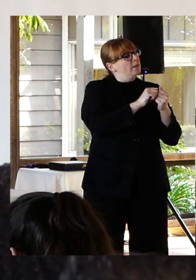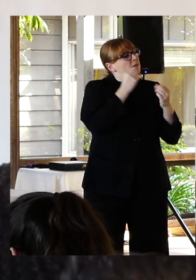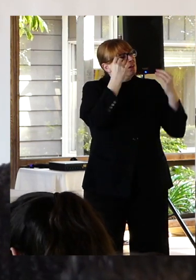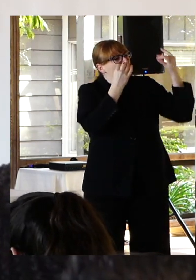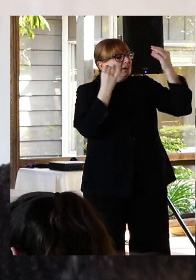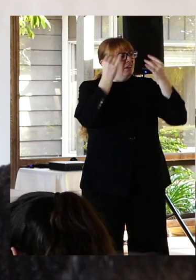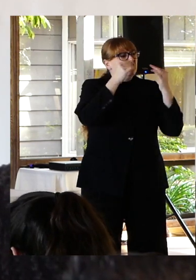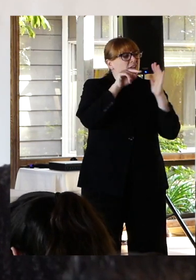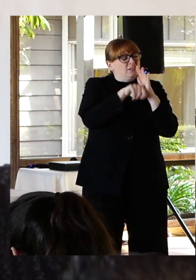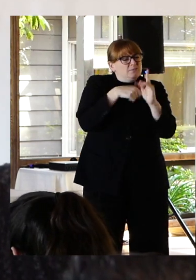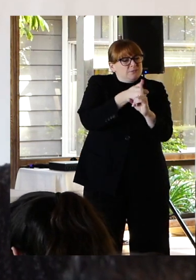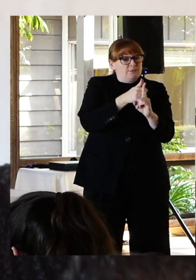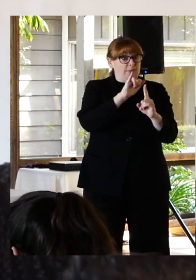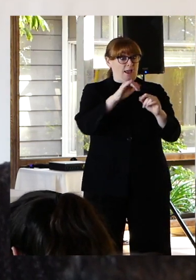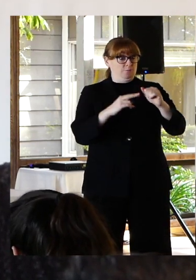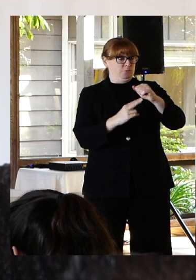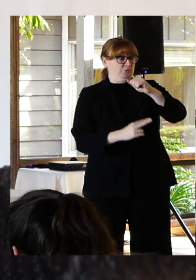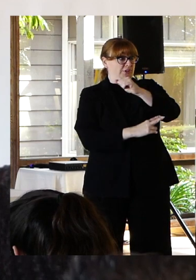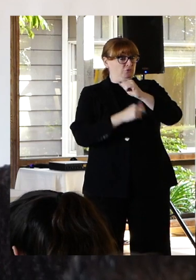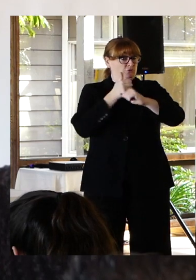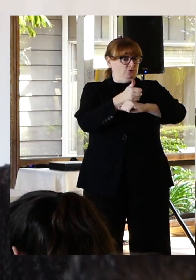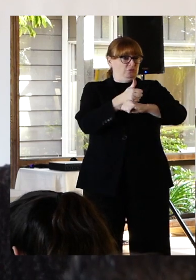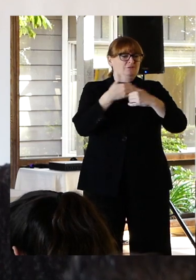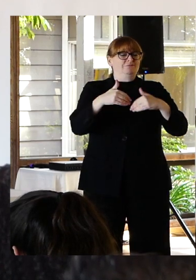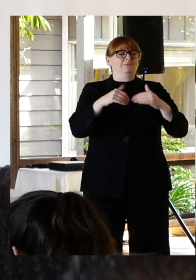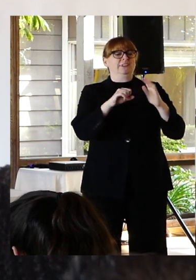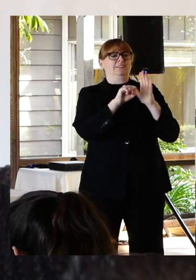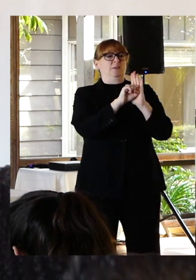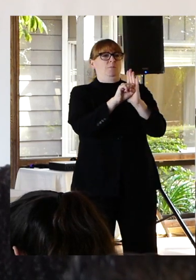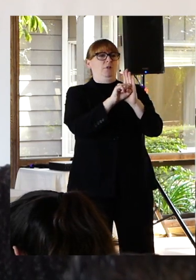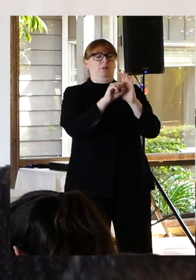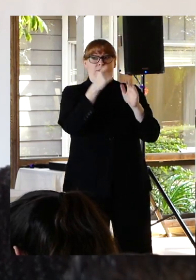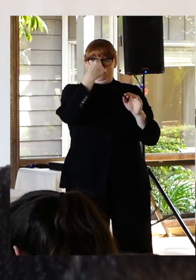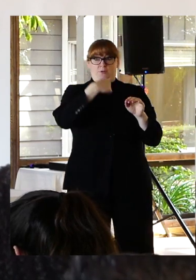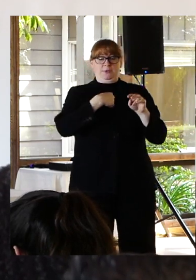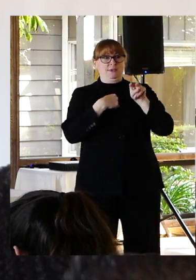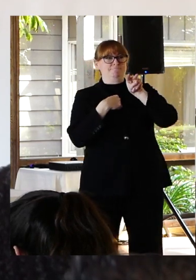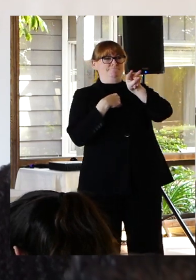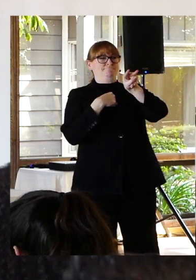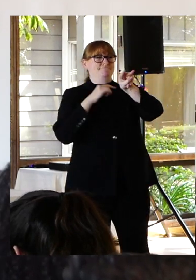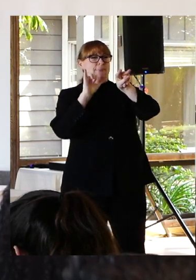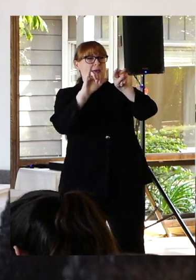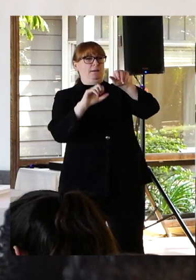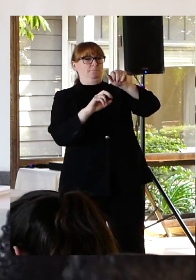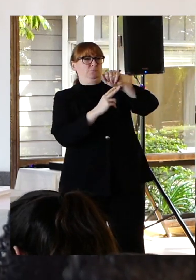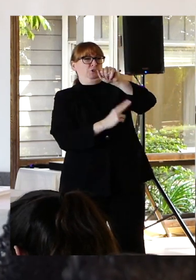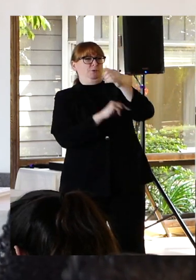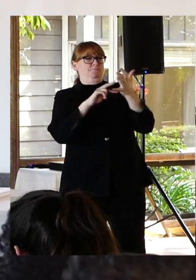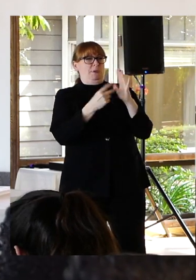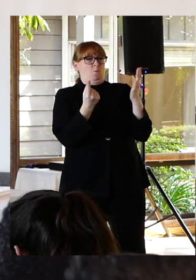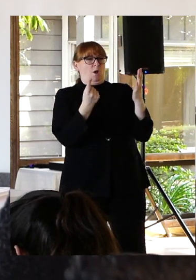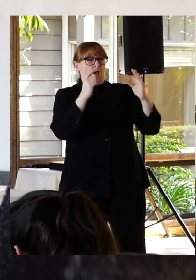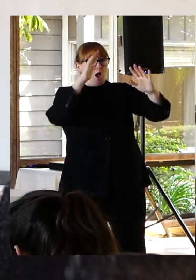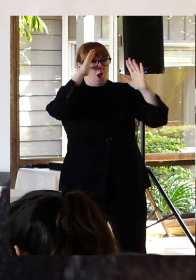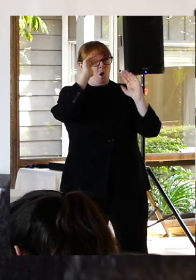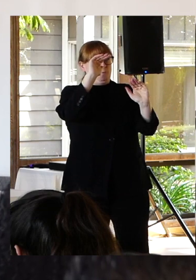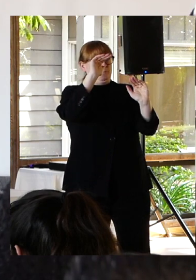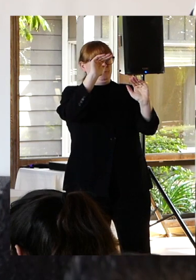has long been a symbol an icon to me of hope. Of an end to my pain. Of death.